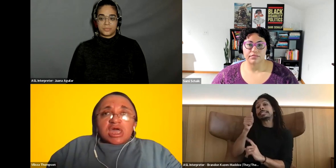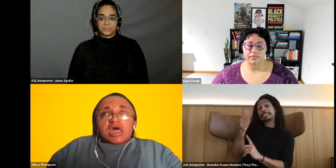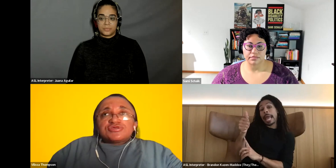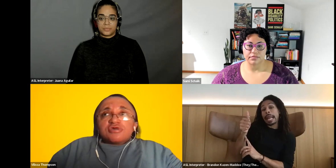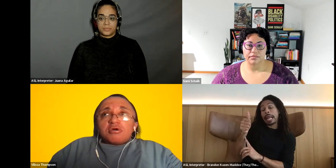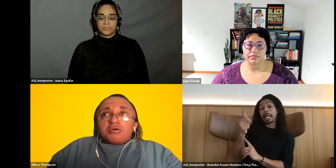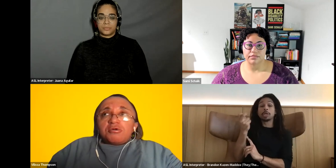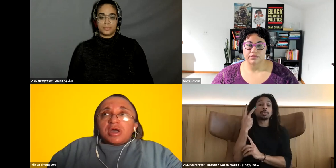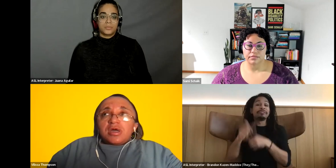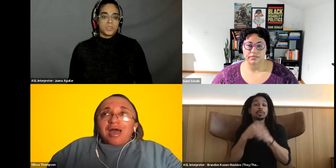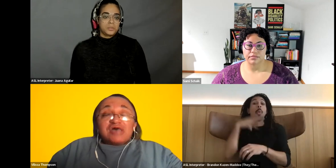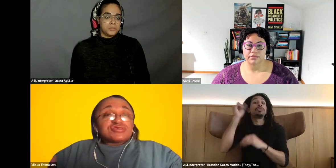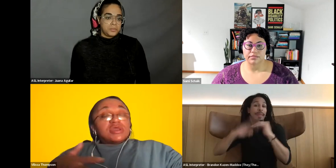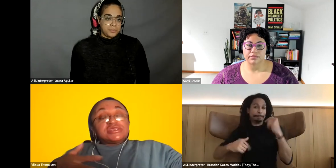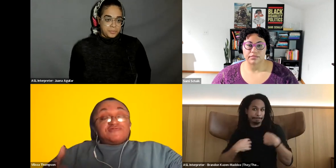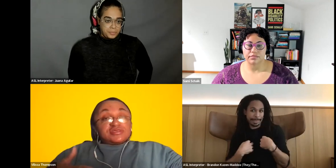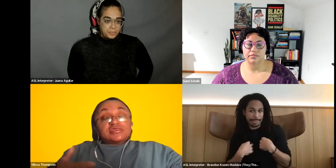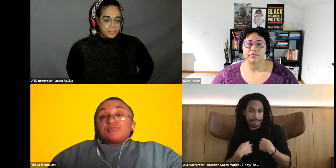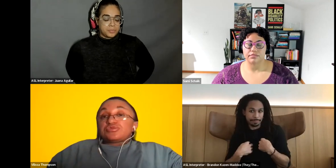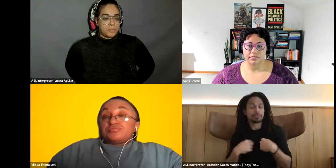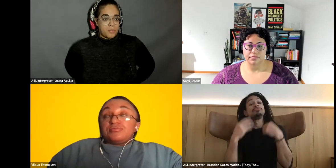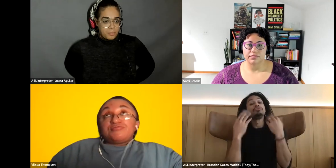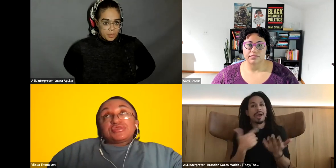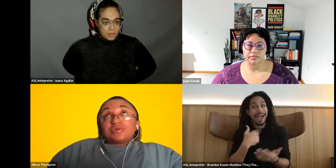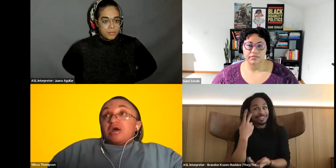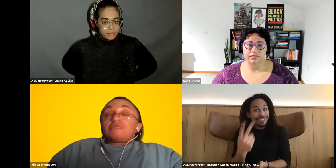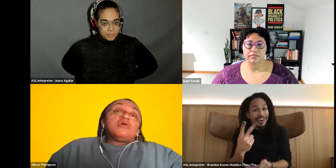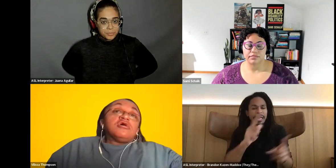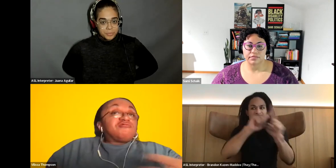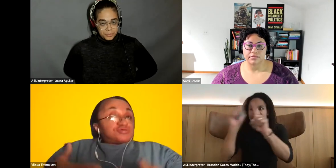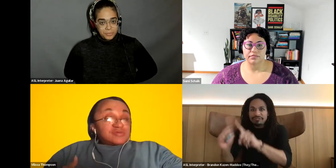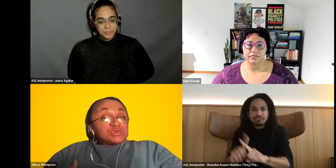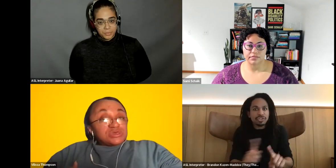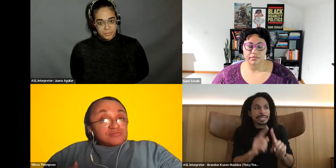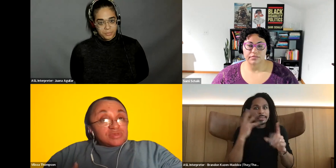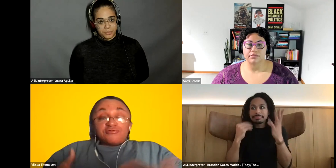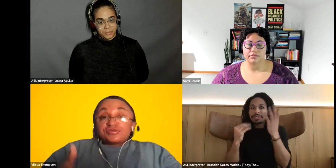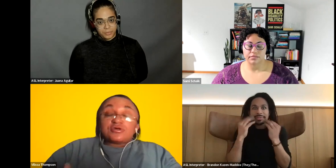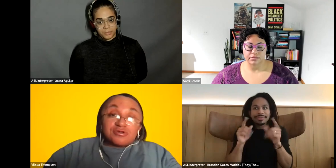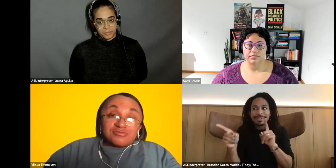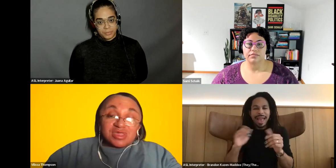Vilissa Thompson: and so I saw the differences in between how folks sometimes treated me versus her.